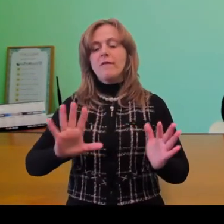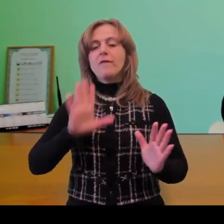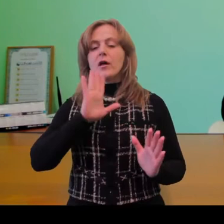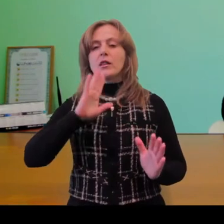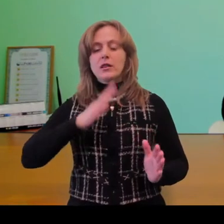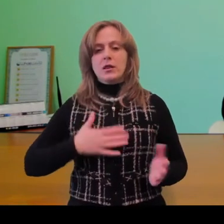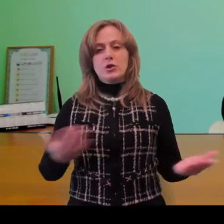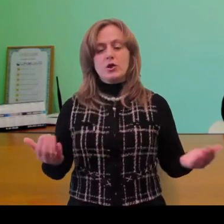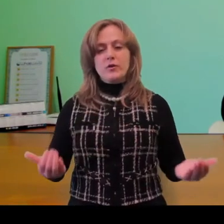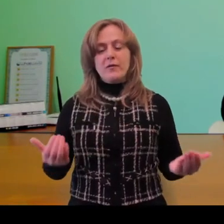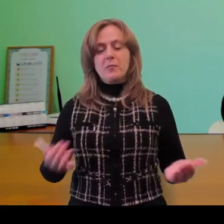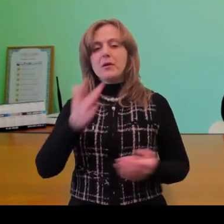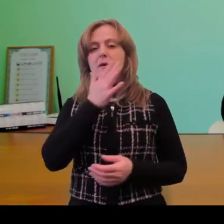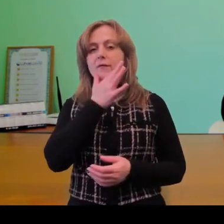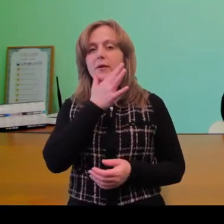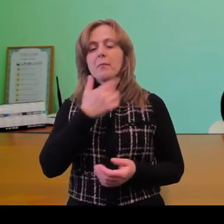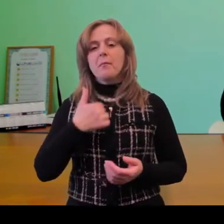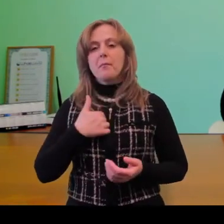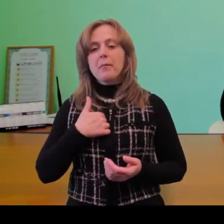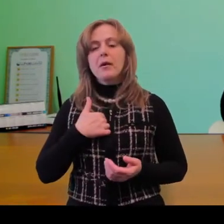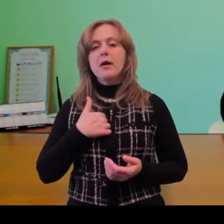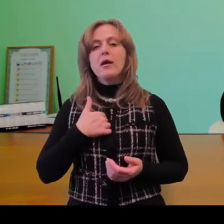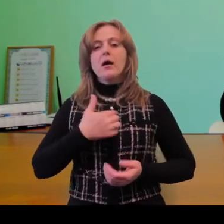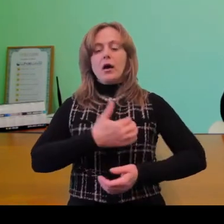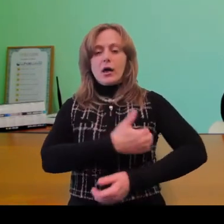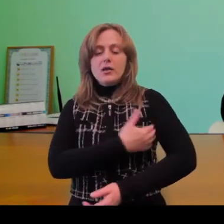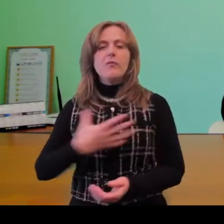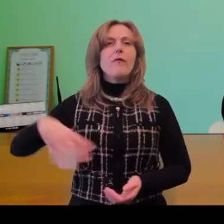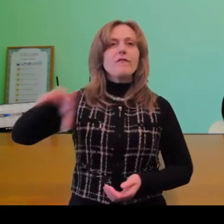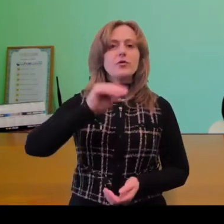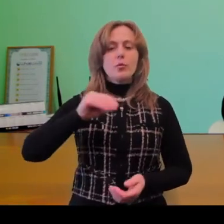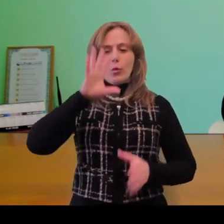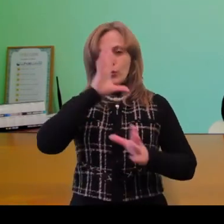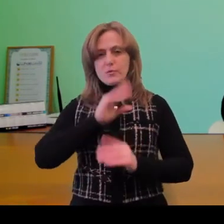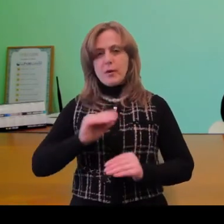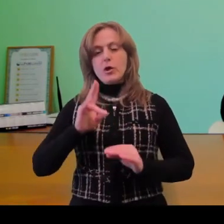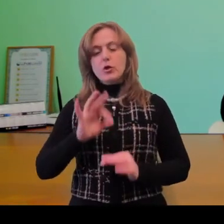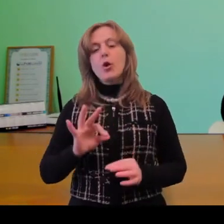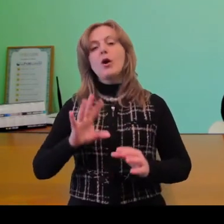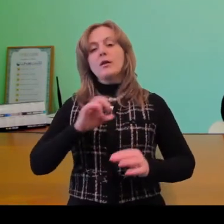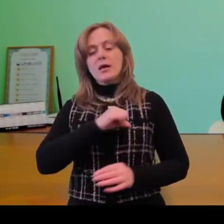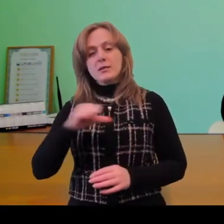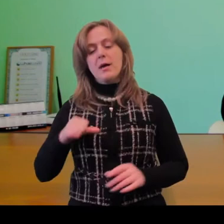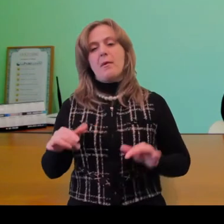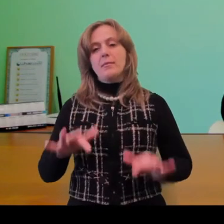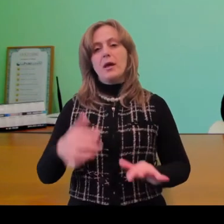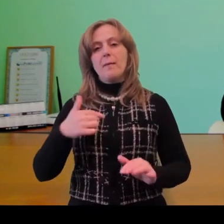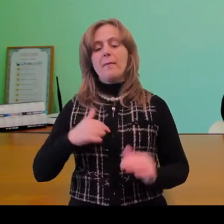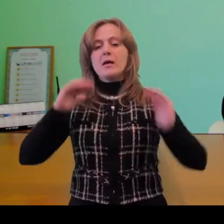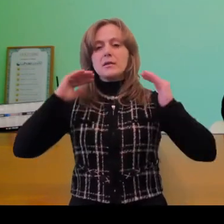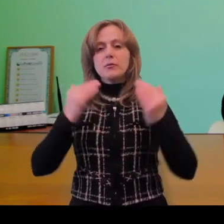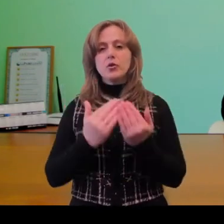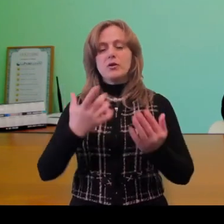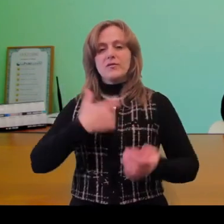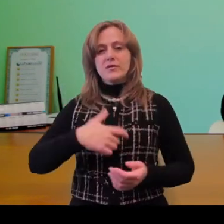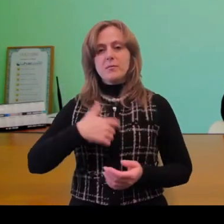we have picked up speed in order to get everywhere and do everything in time. However, we retire into our shell. Into our problems.